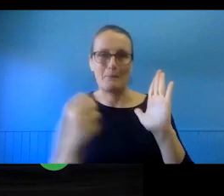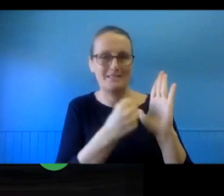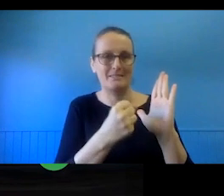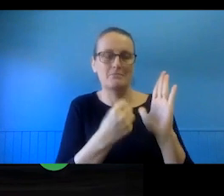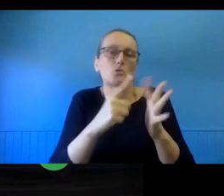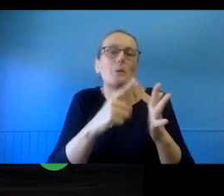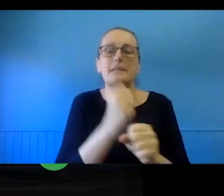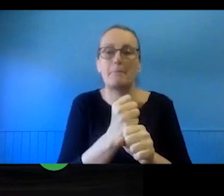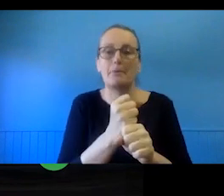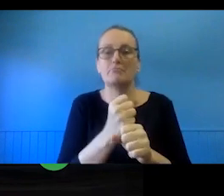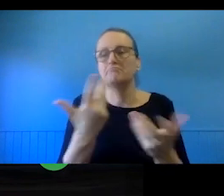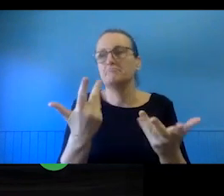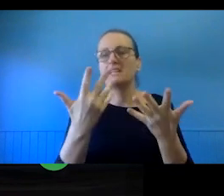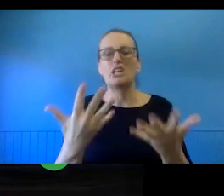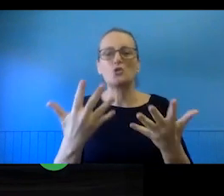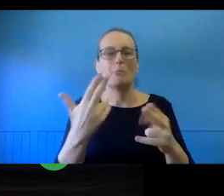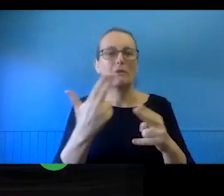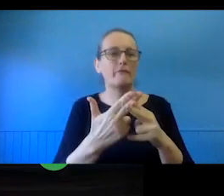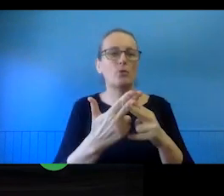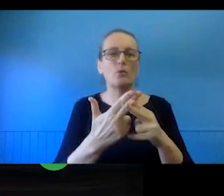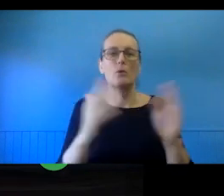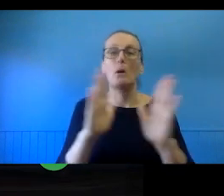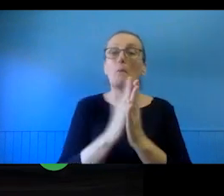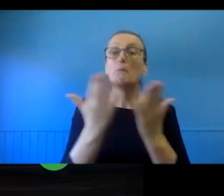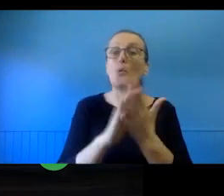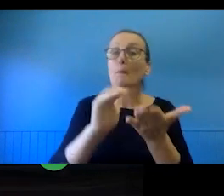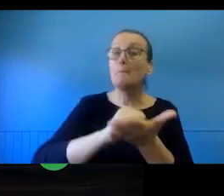example, it's pretty common for a book publishing agreement to - you